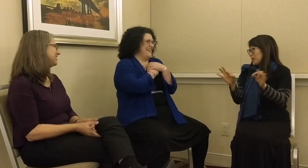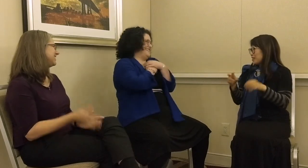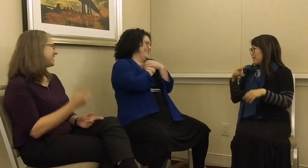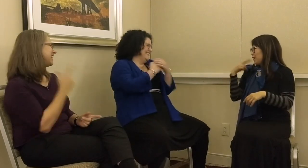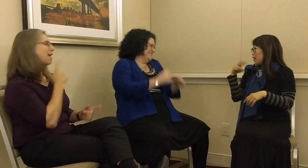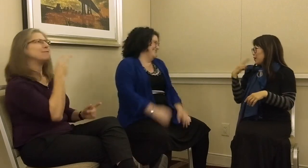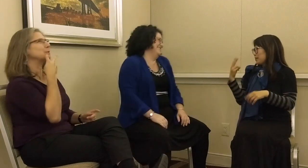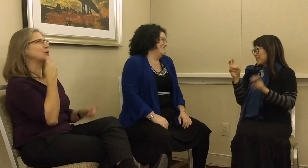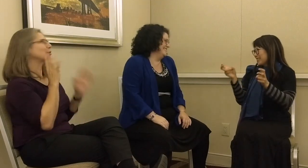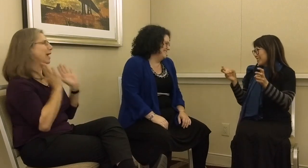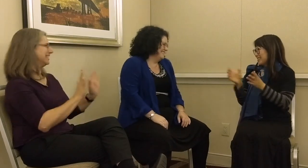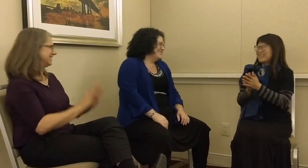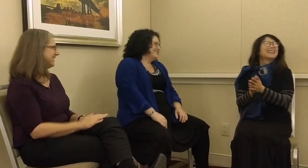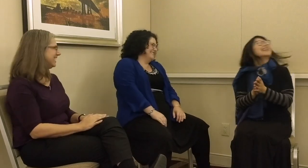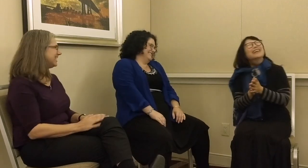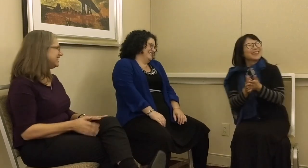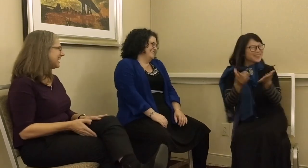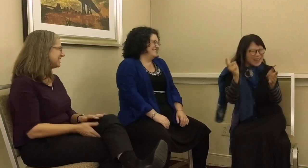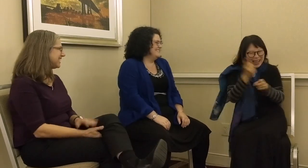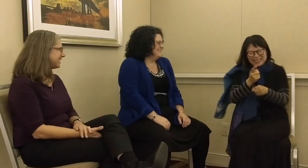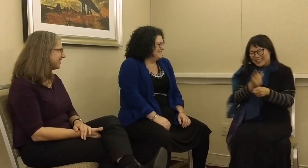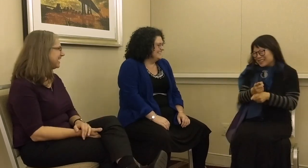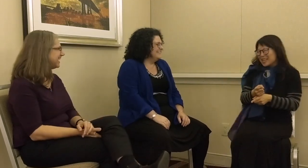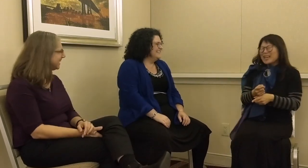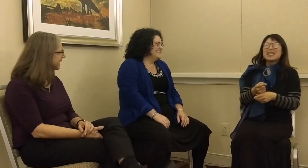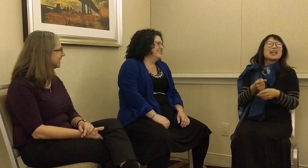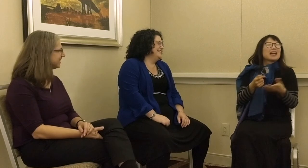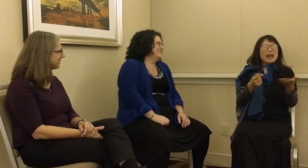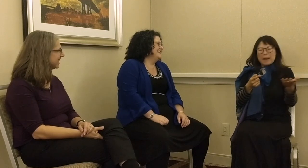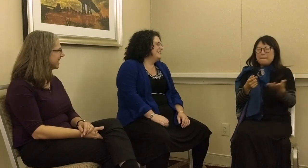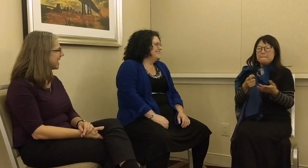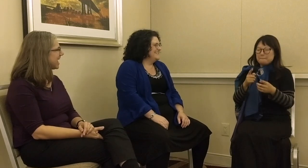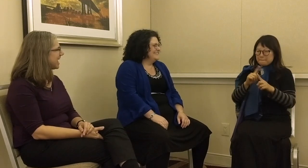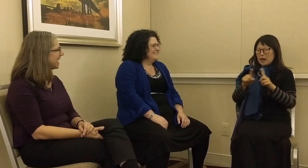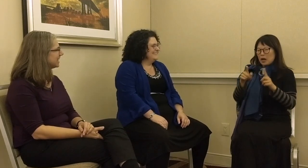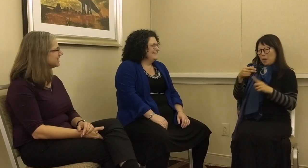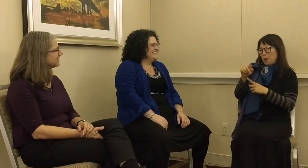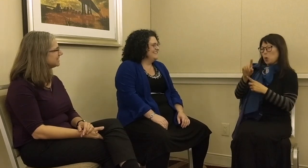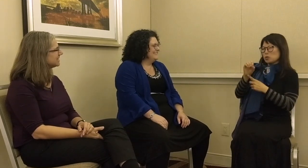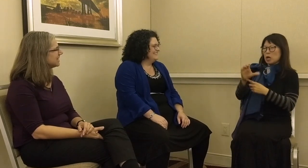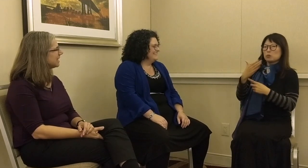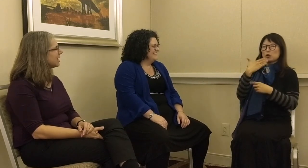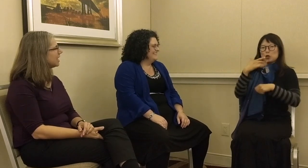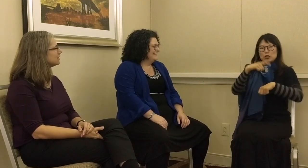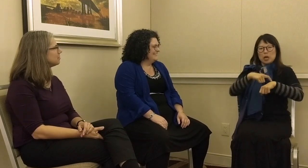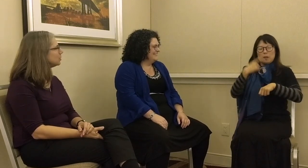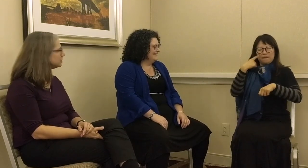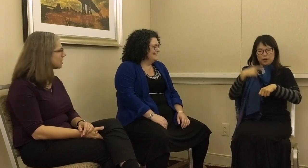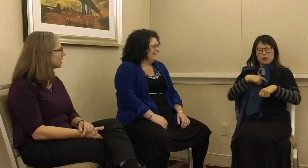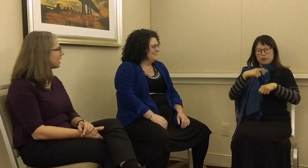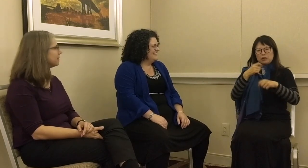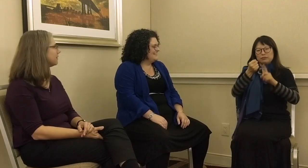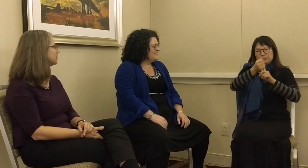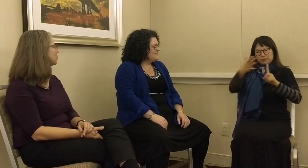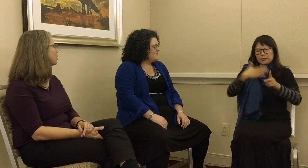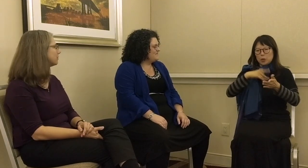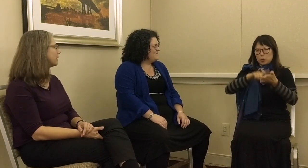verbs. It’s one of my favourite things. As a postdoc, I thought that was a wonderful